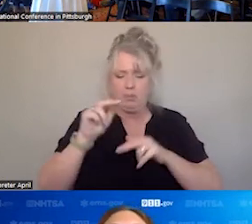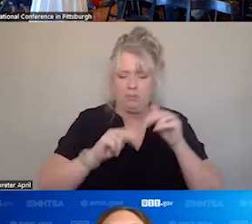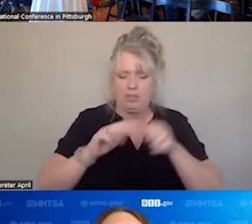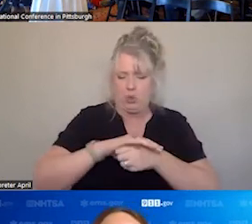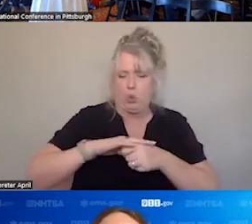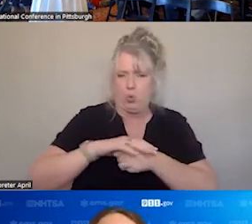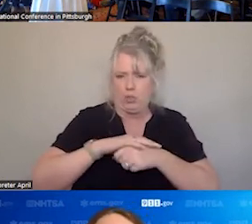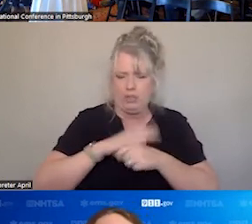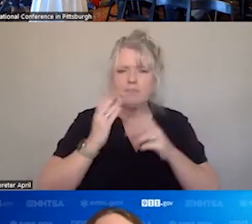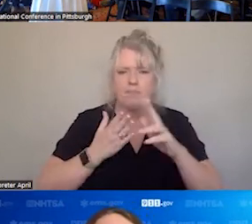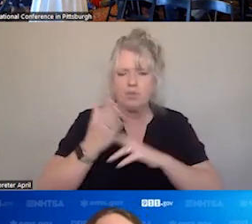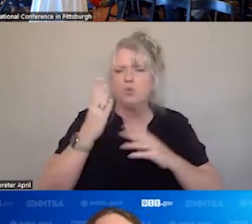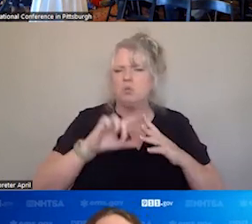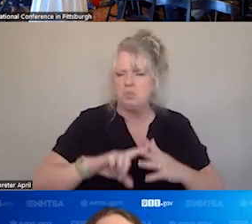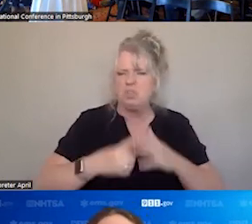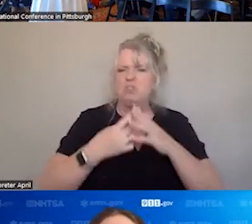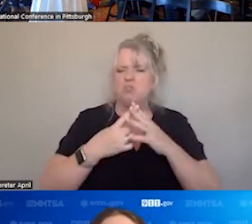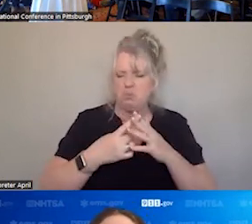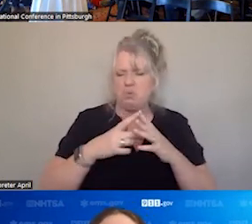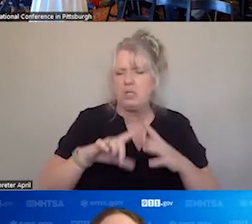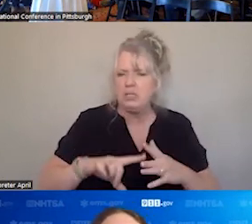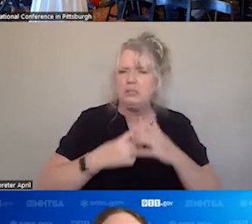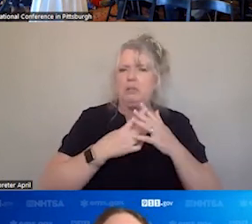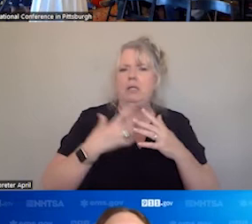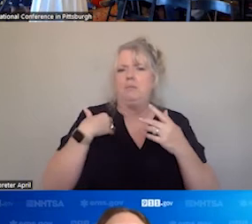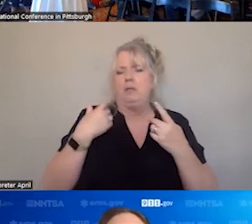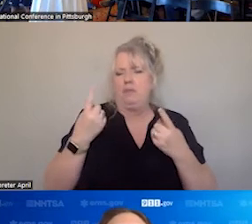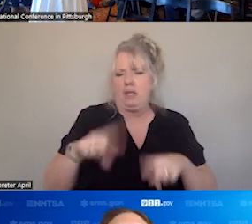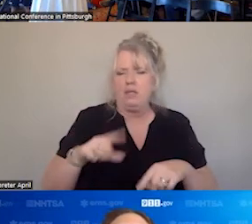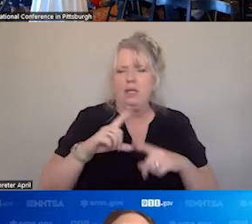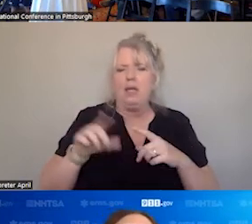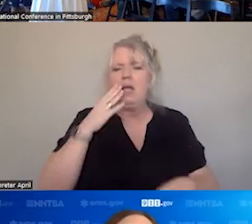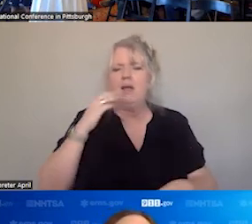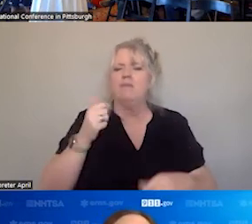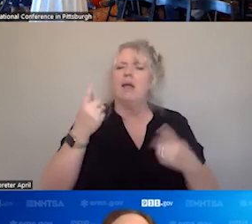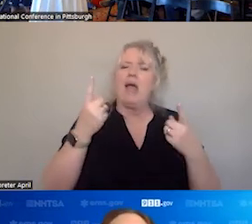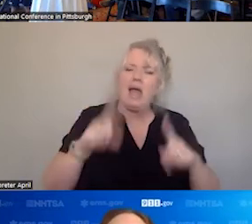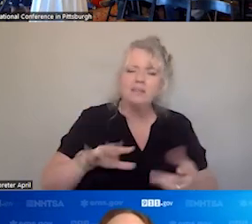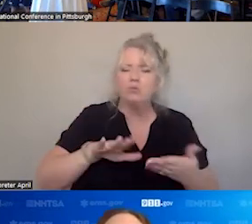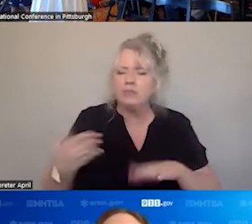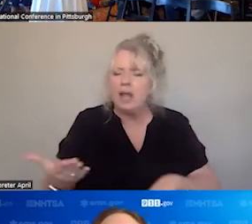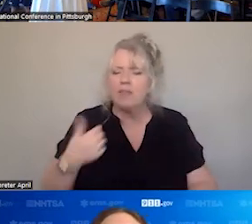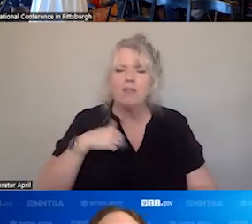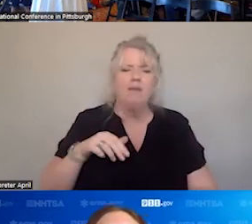SYSTEMS) THROUGH THE INITIAL ACCIDENTAL DEATH AND DISABILITY PAPER, RECOGNIZE WE HAD A WAY TO DO